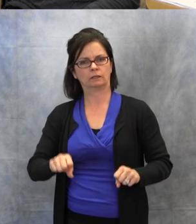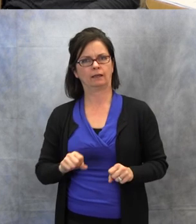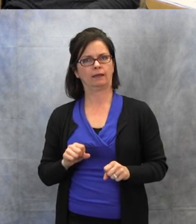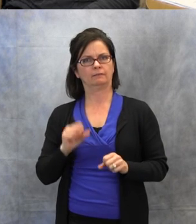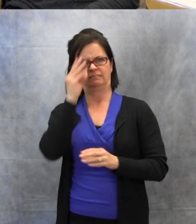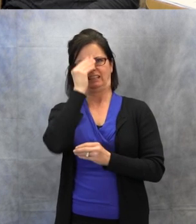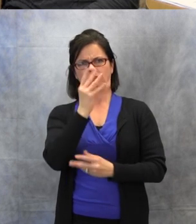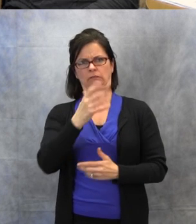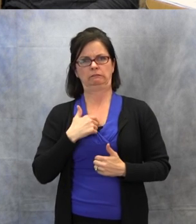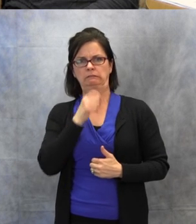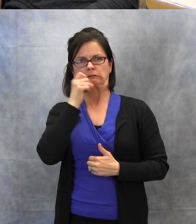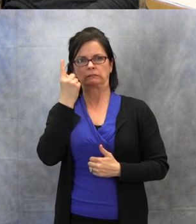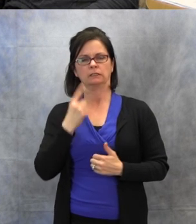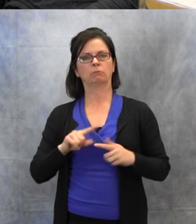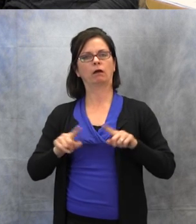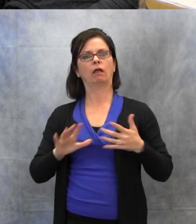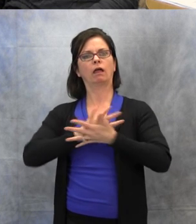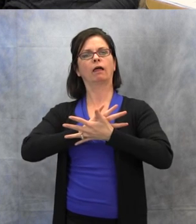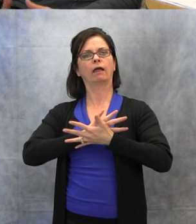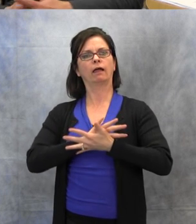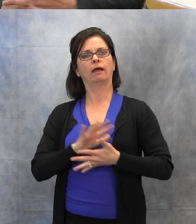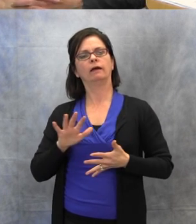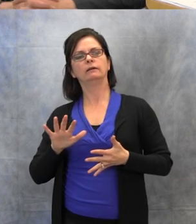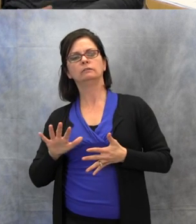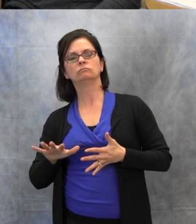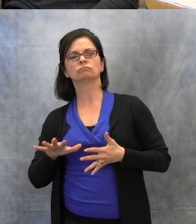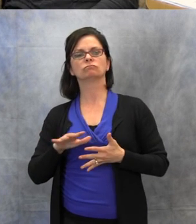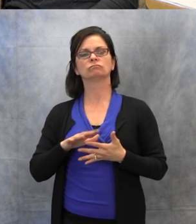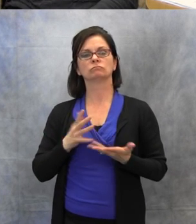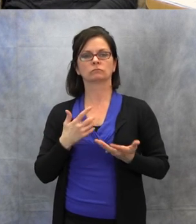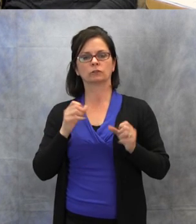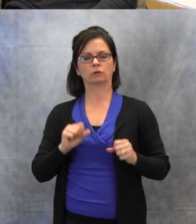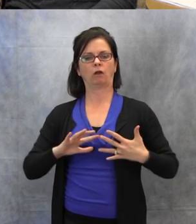And just kind of nonchalantly let you know,